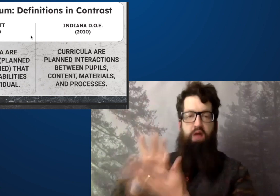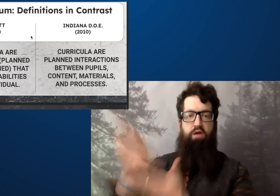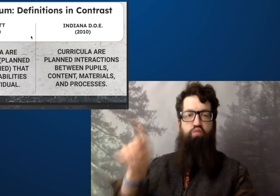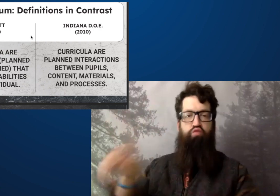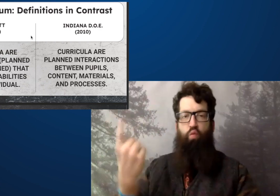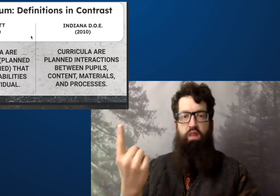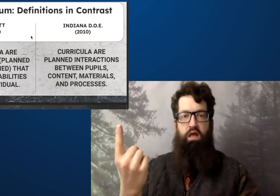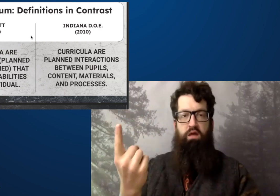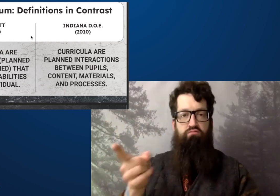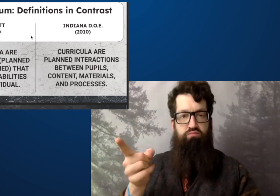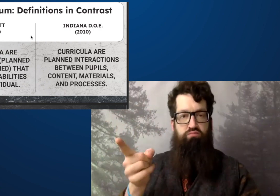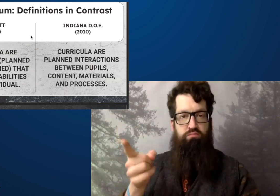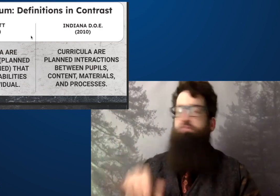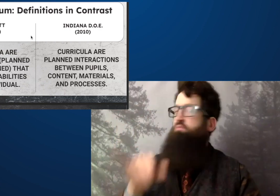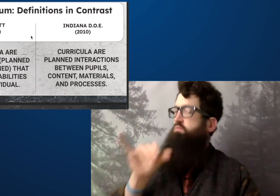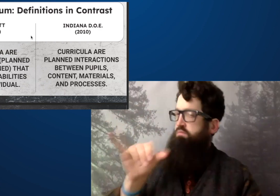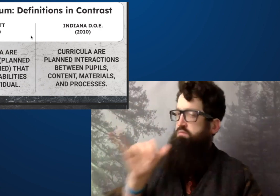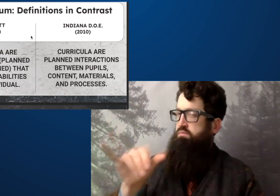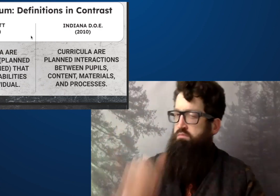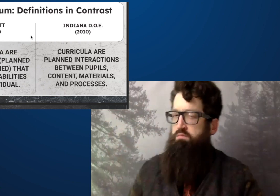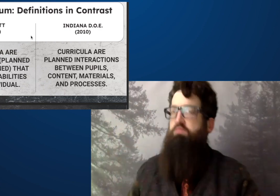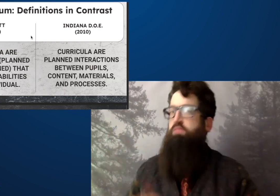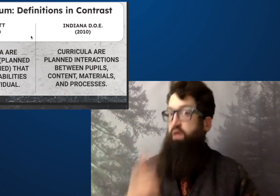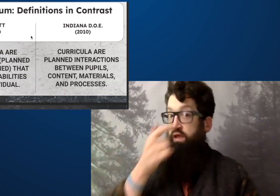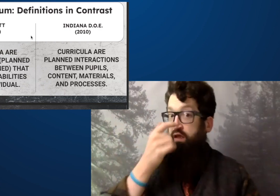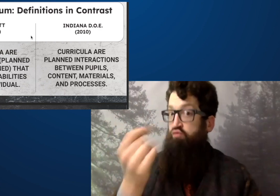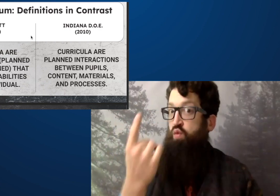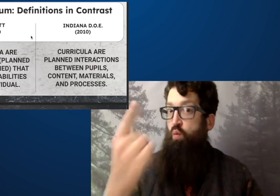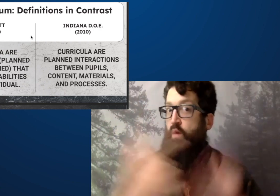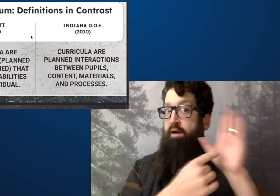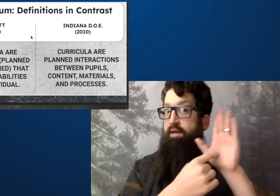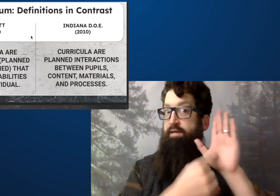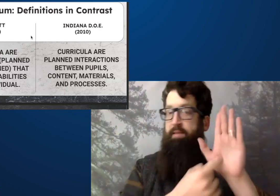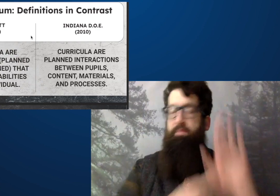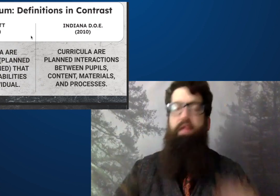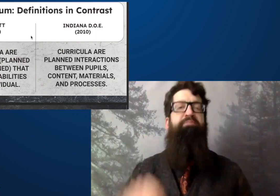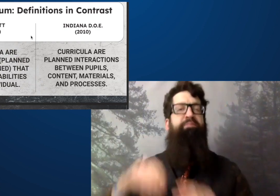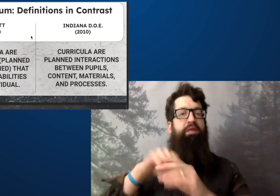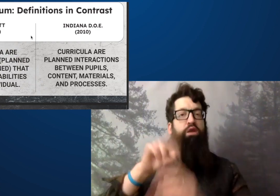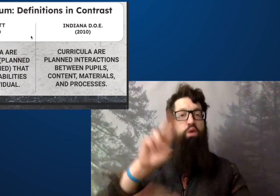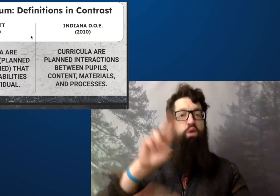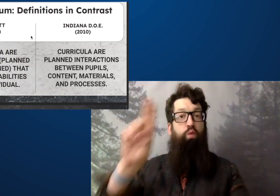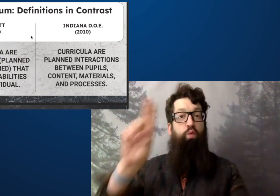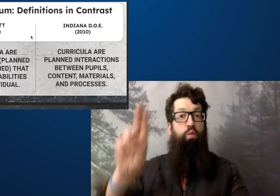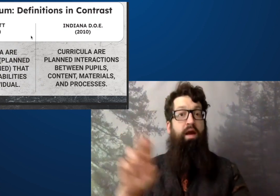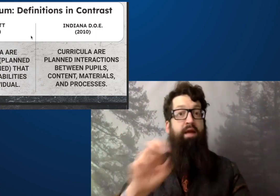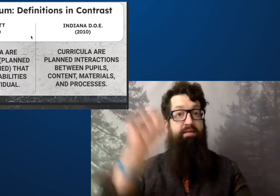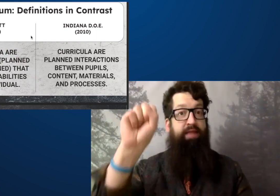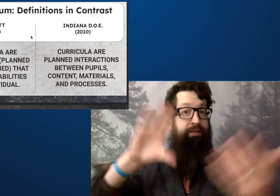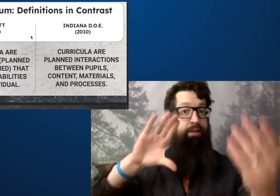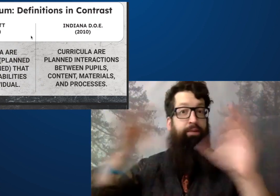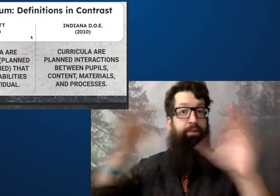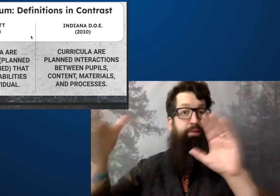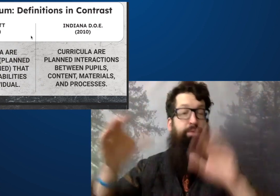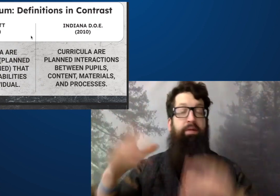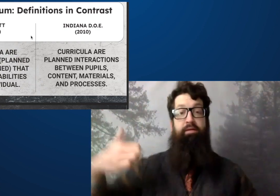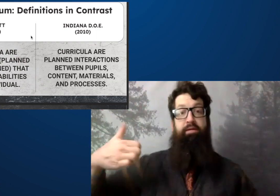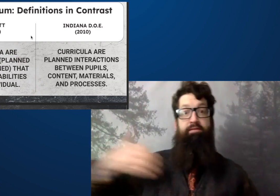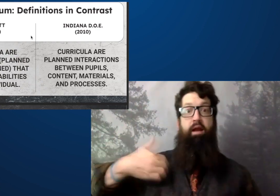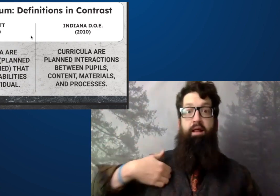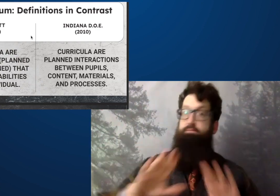But in Indiana, they say it has to be planned interactions with the students.